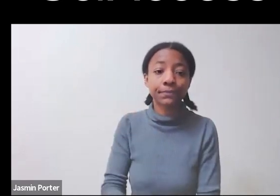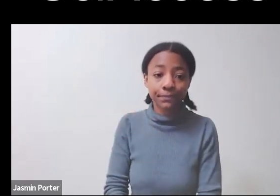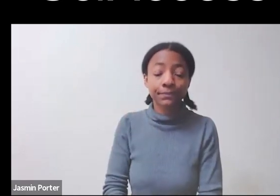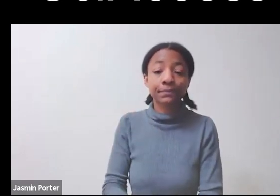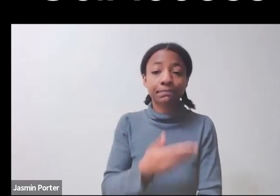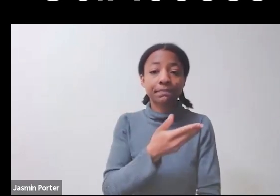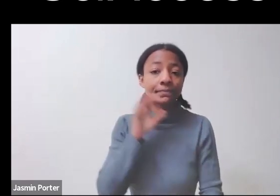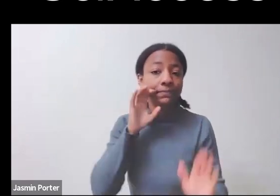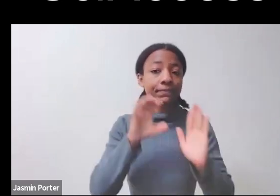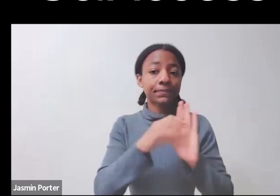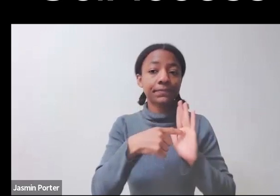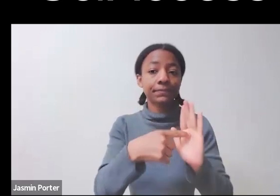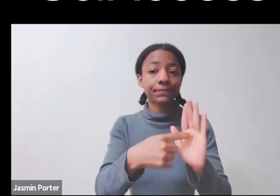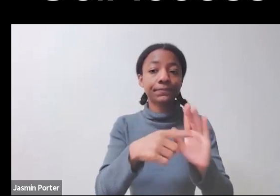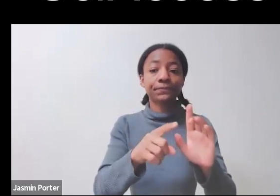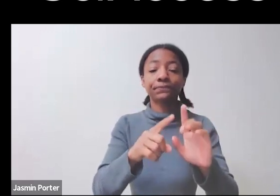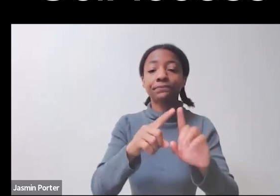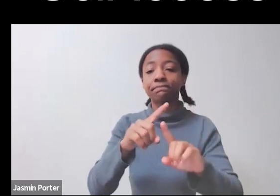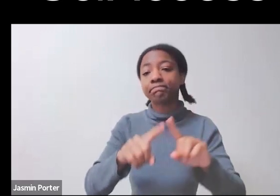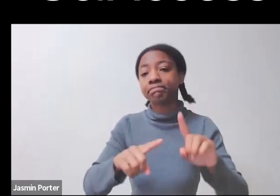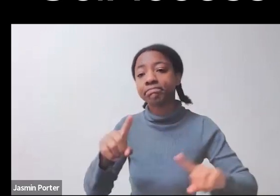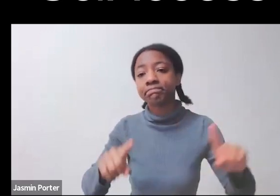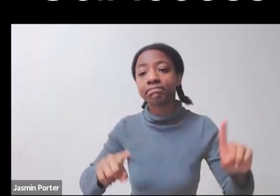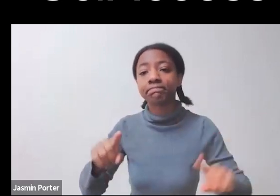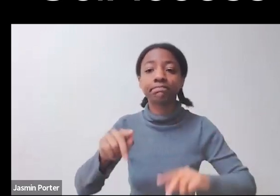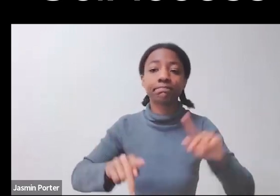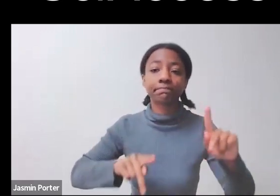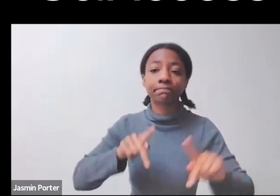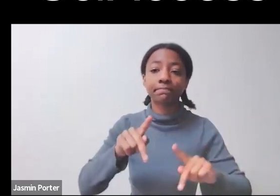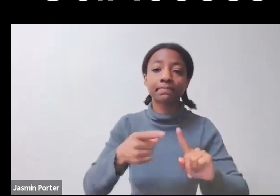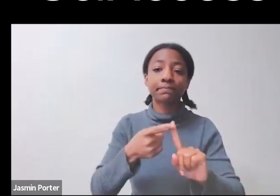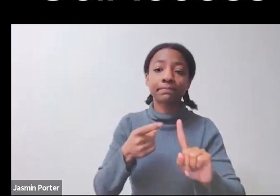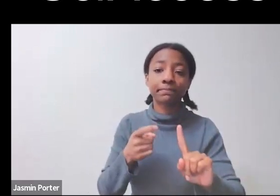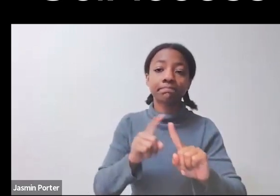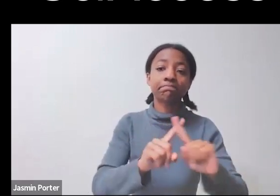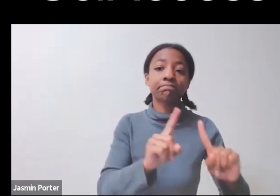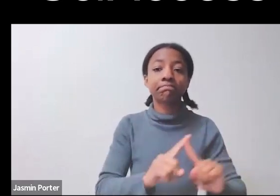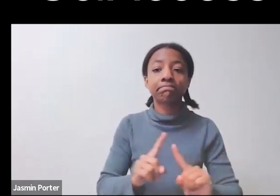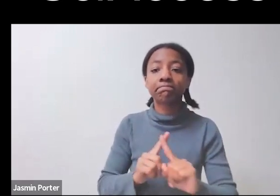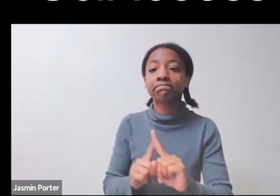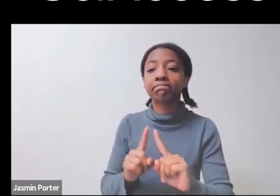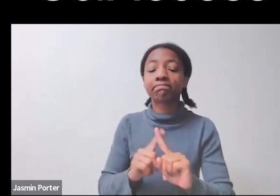from different cultural backgrounds and different impairments and disability types.